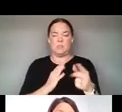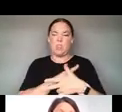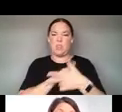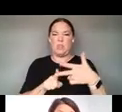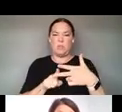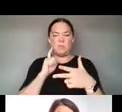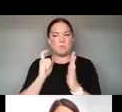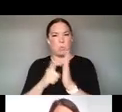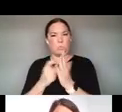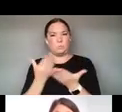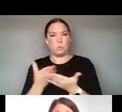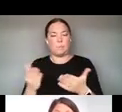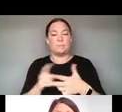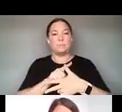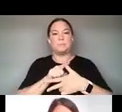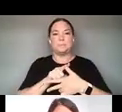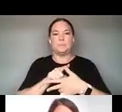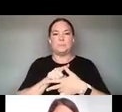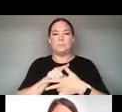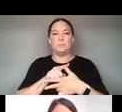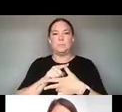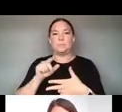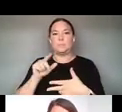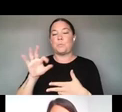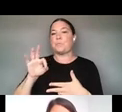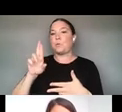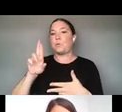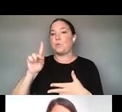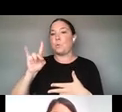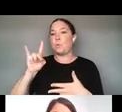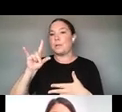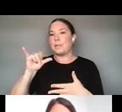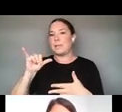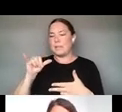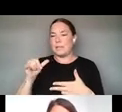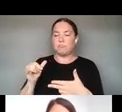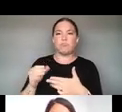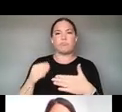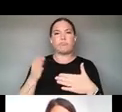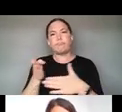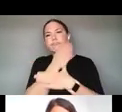ONE OF THEM WAS THAT THERE'S FLUIDITY ACROSS ARTISTIC DISCIPLINES AND GENRES AND FORMATS.